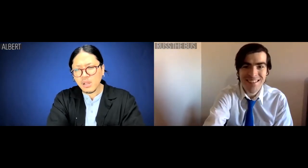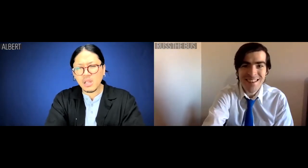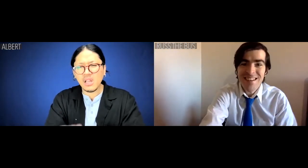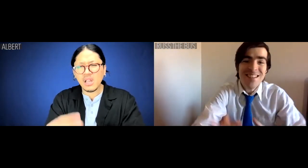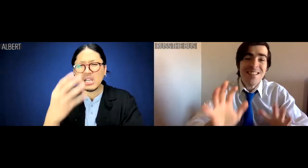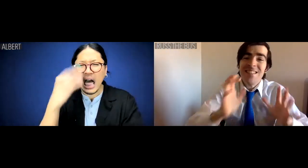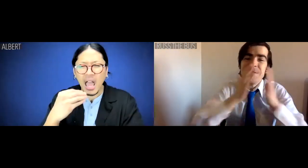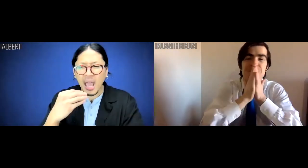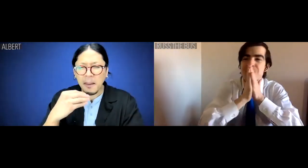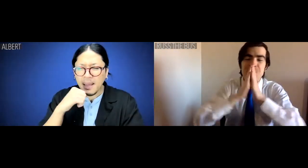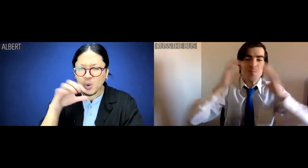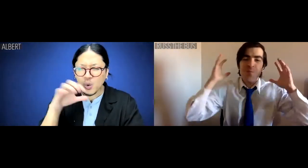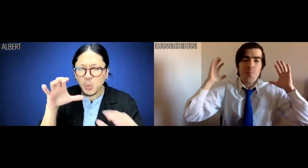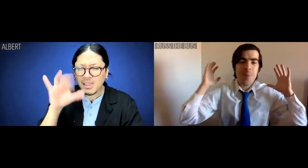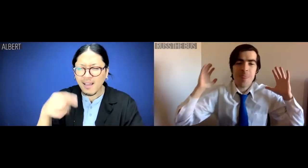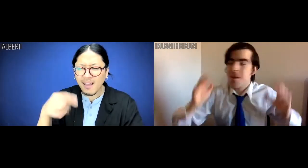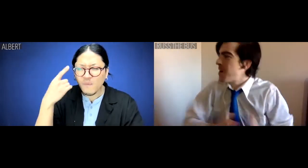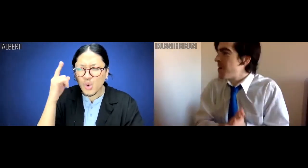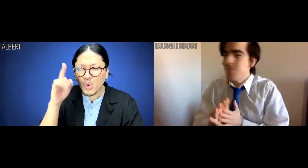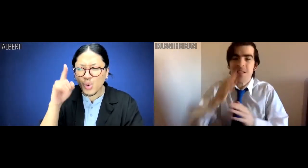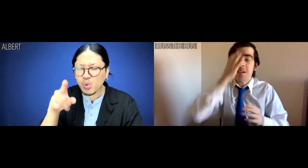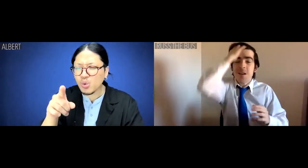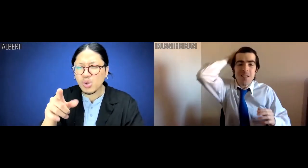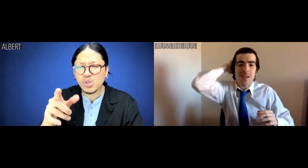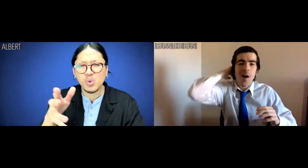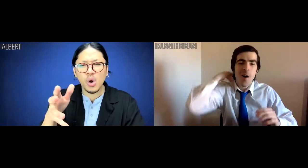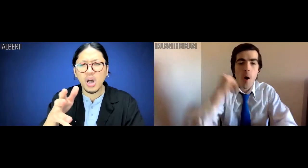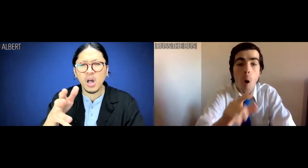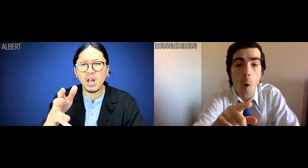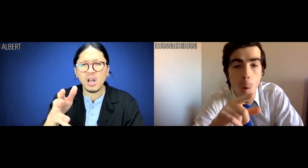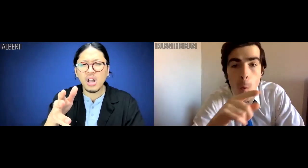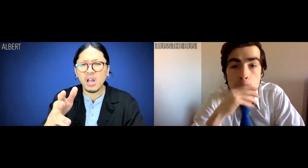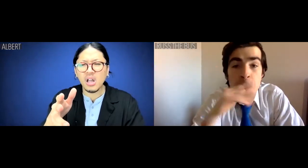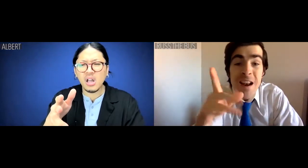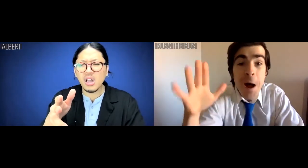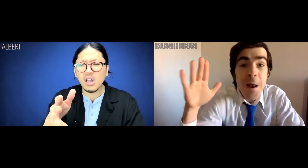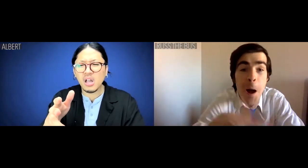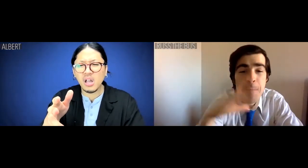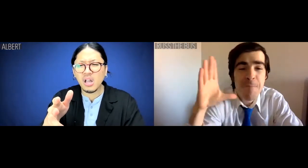Albert: Nap? I'm not doing this so you can nap!